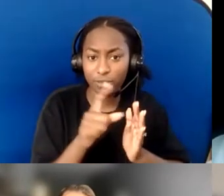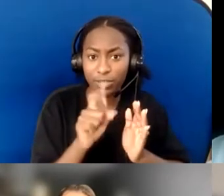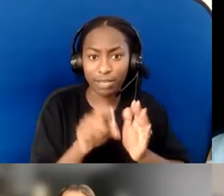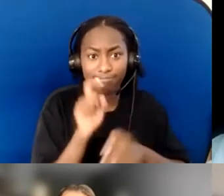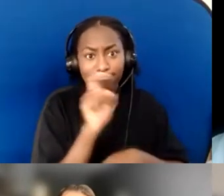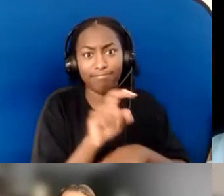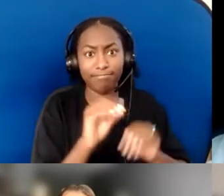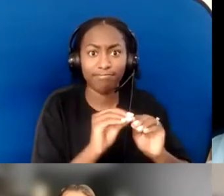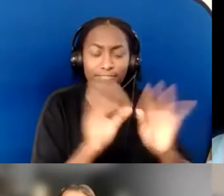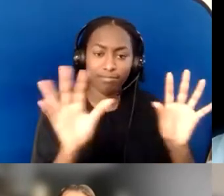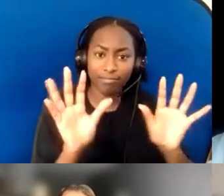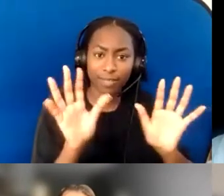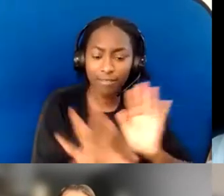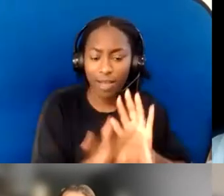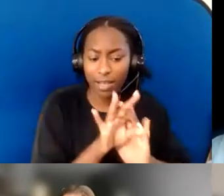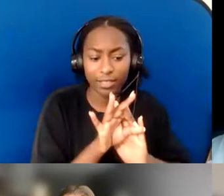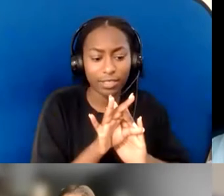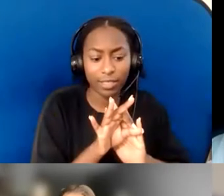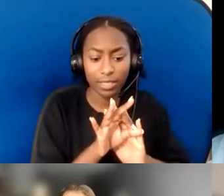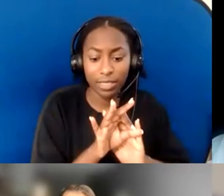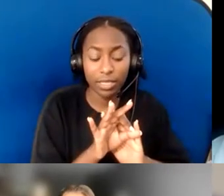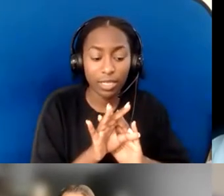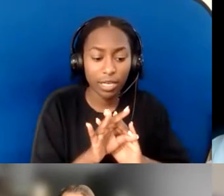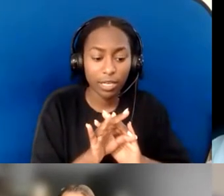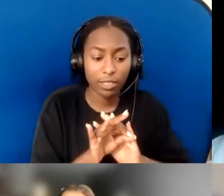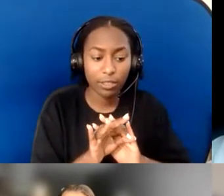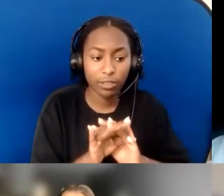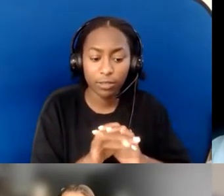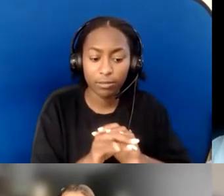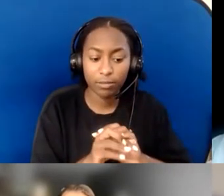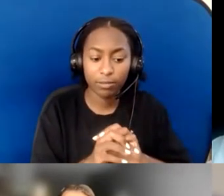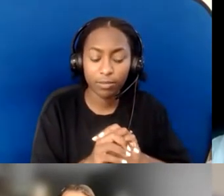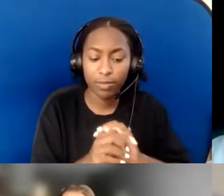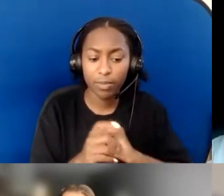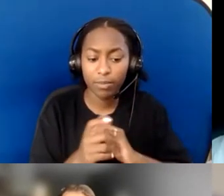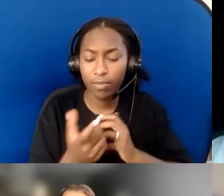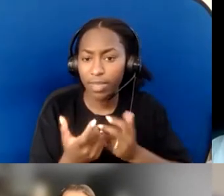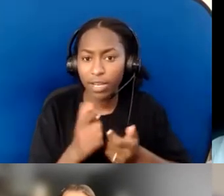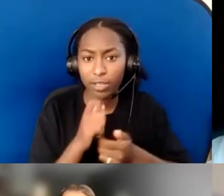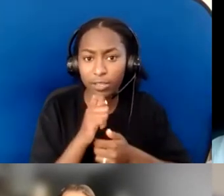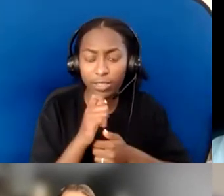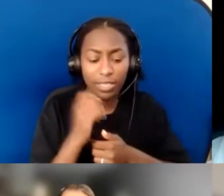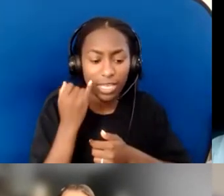If you're always doing such-and-such every Sunday, if you always have an interpreter there, and you don't have to ask for an interpreter, state that.